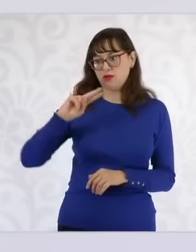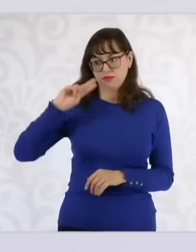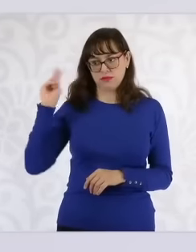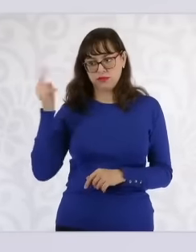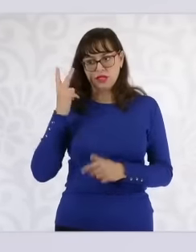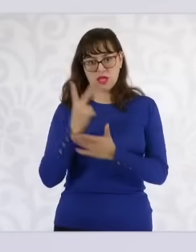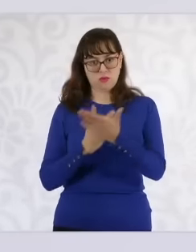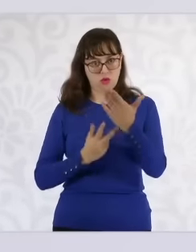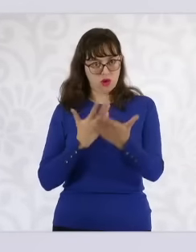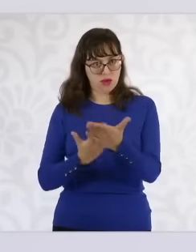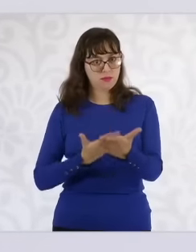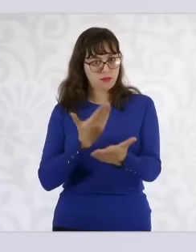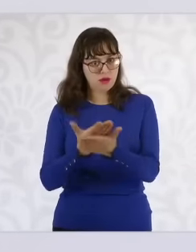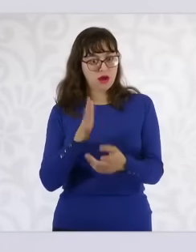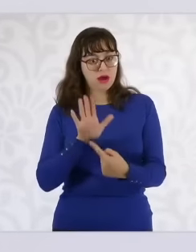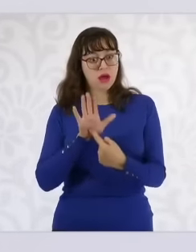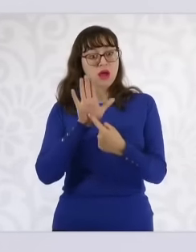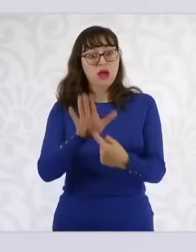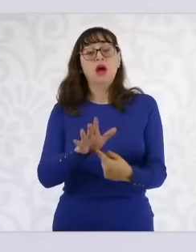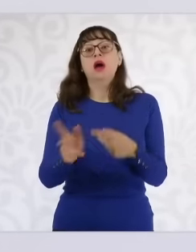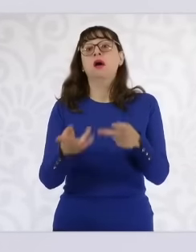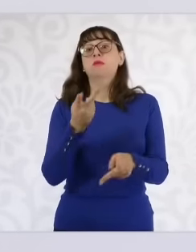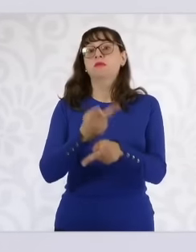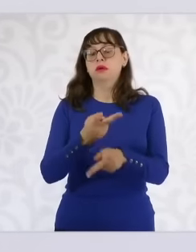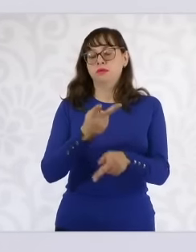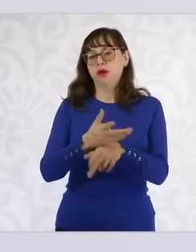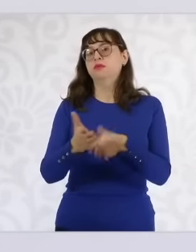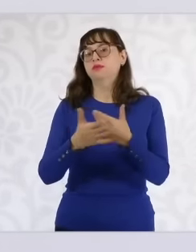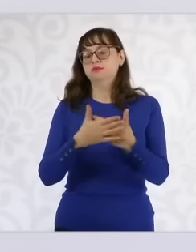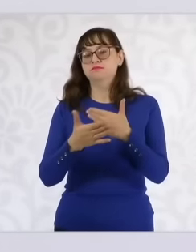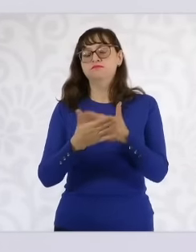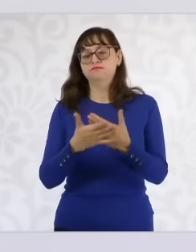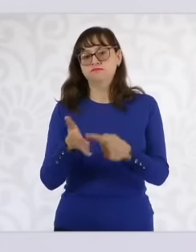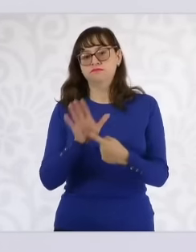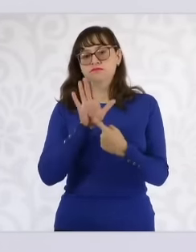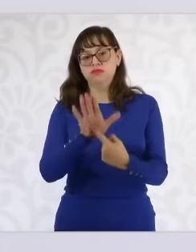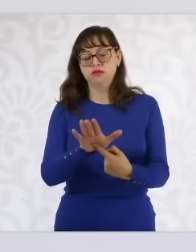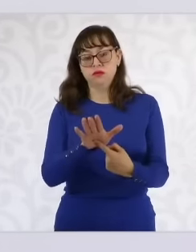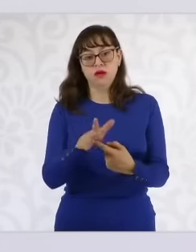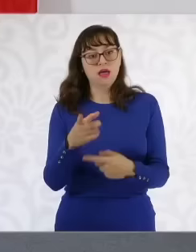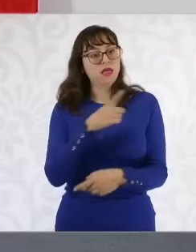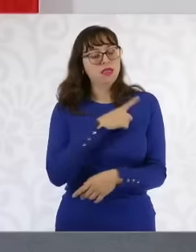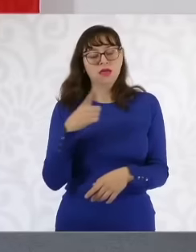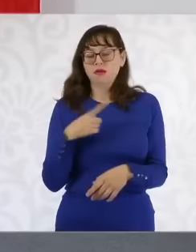upper secondary education we are going to present it very soon because it is a comprehensive reform